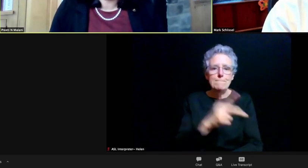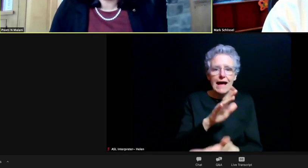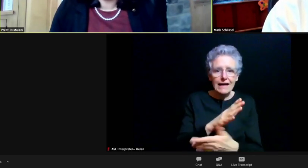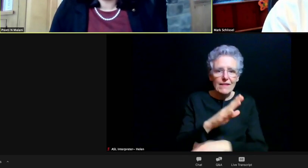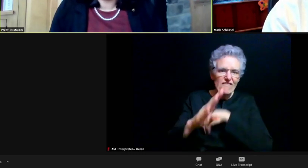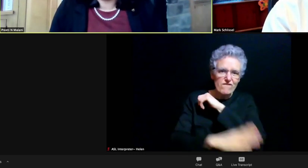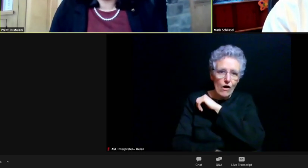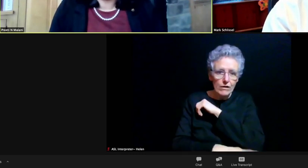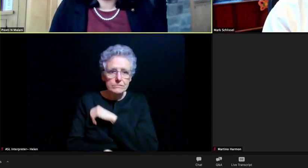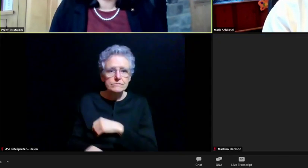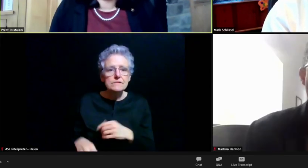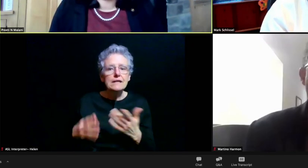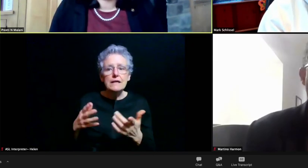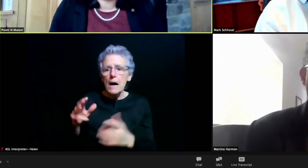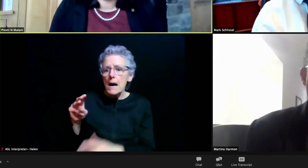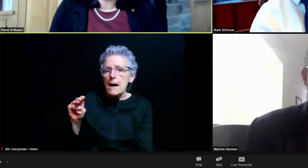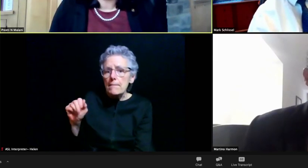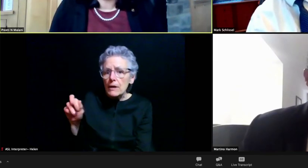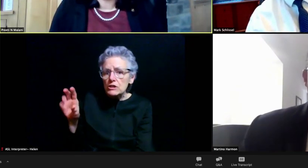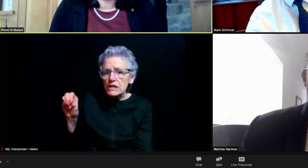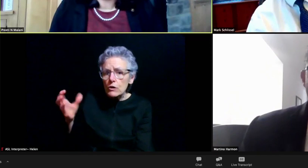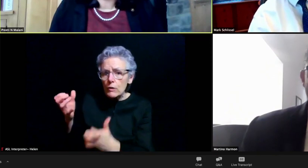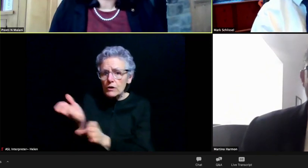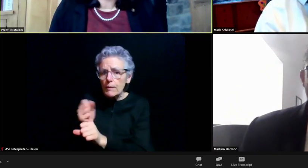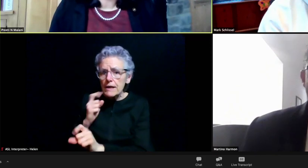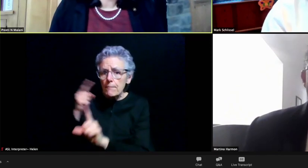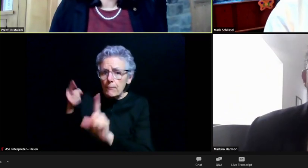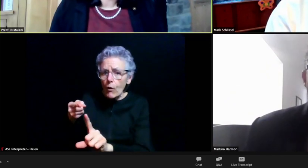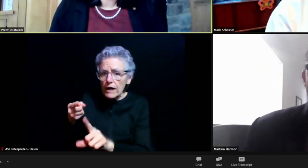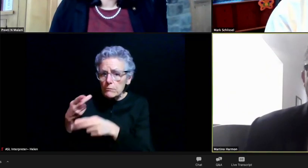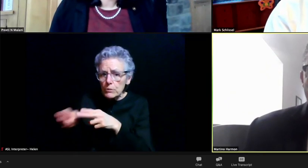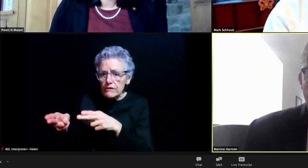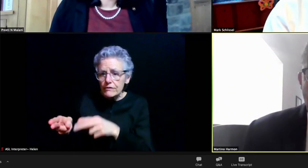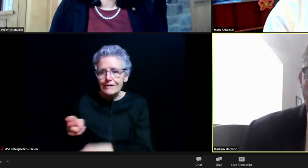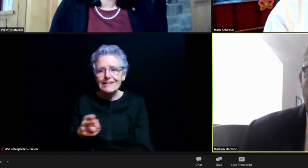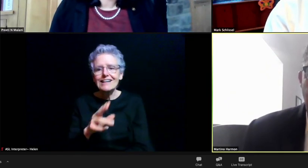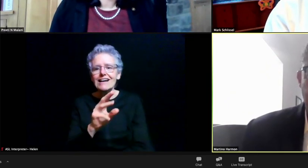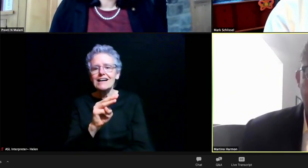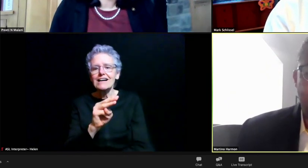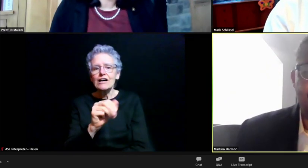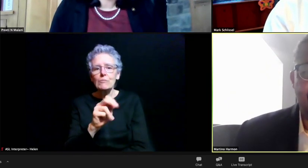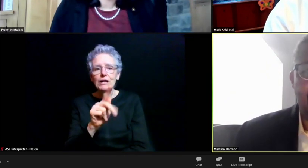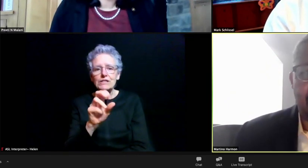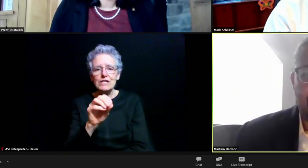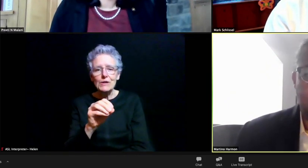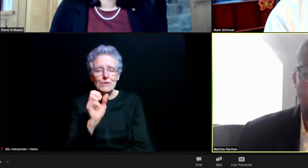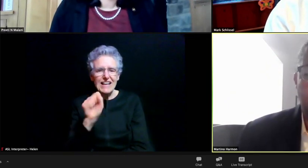Martino, I think you wanted to make a point, brief point. Yes, I'm certainly not the vaccine expert,